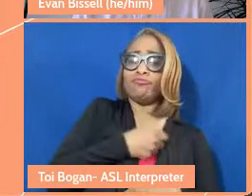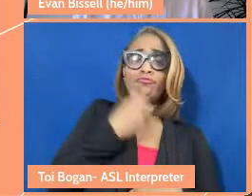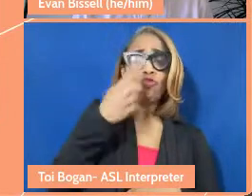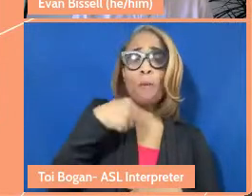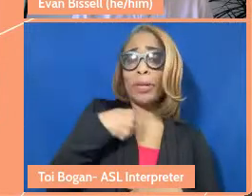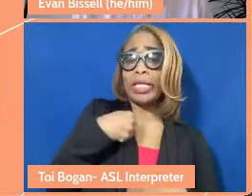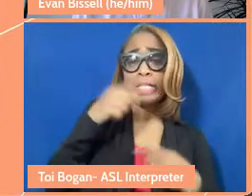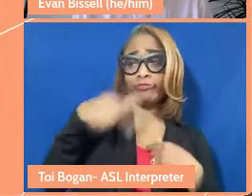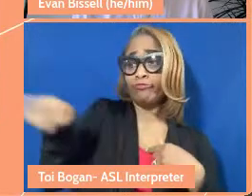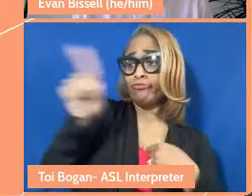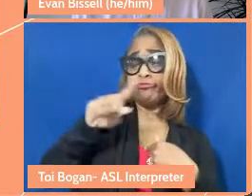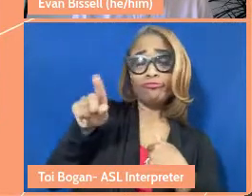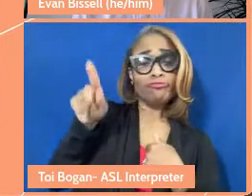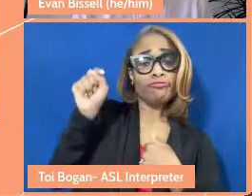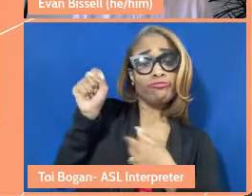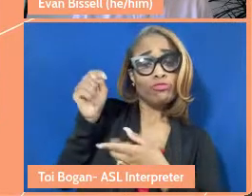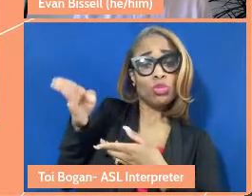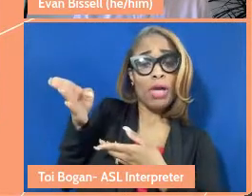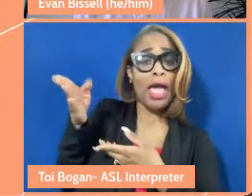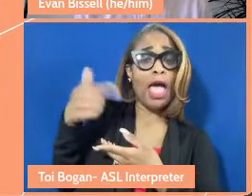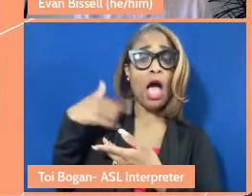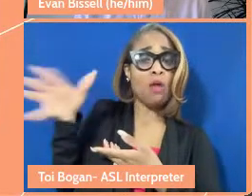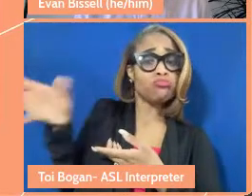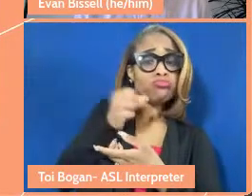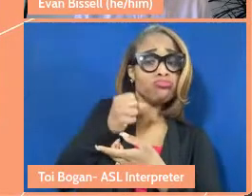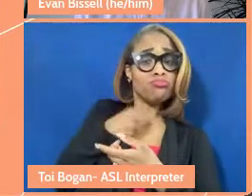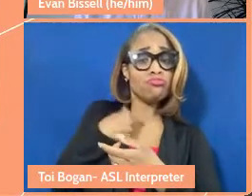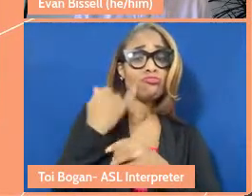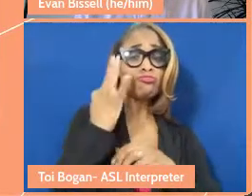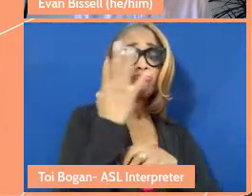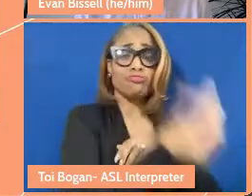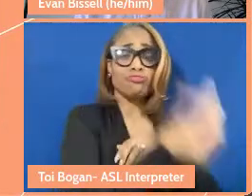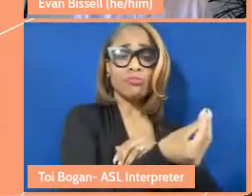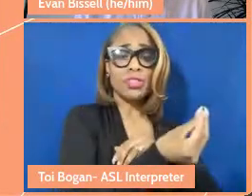but I'm taking this and going home, right? And then I have to build a fence or build